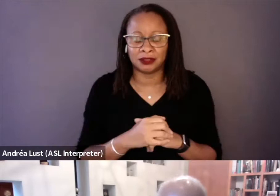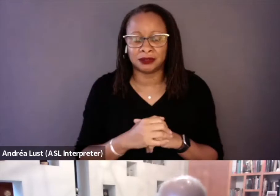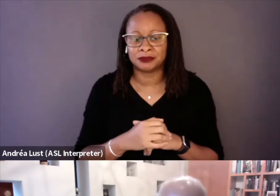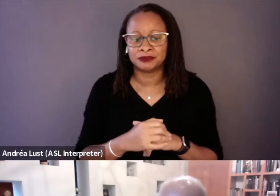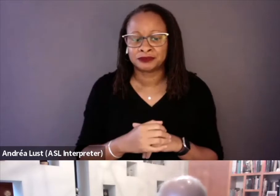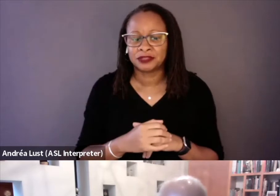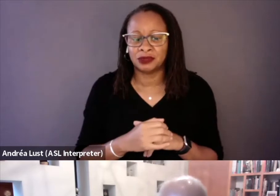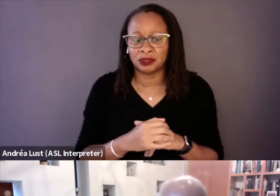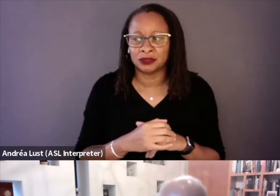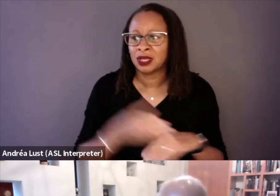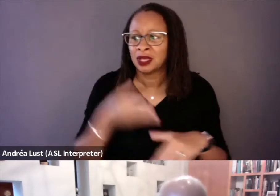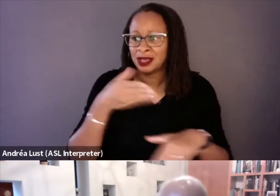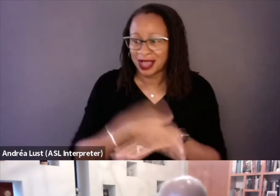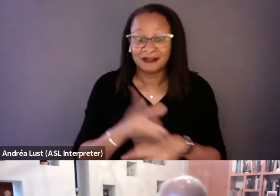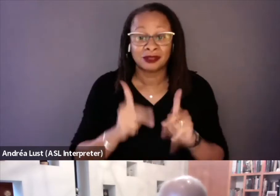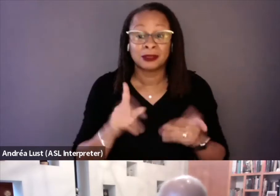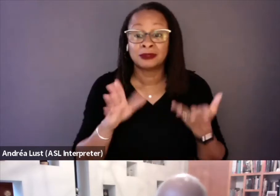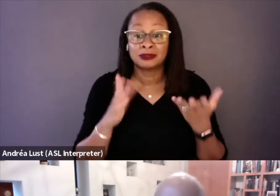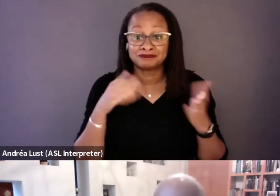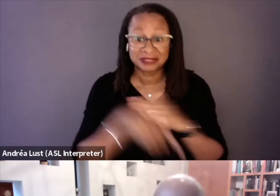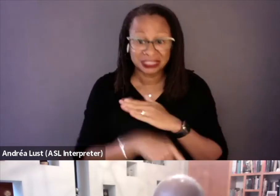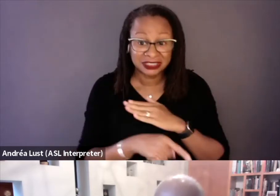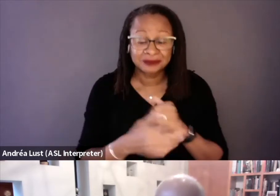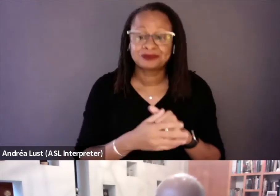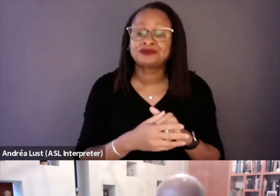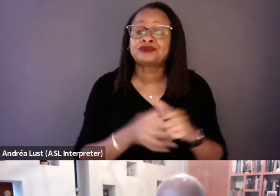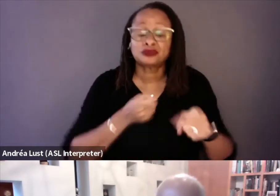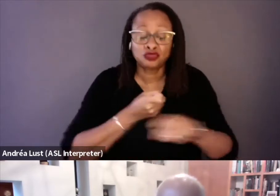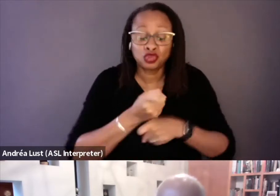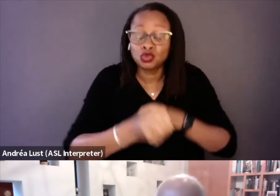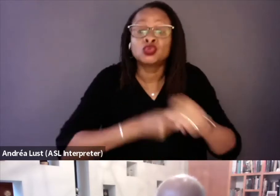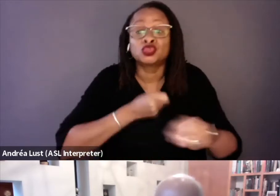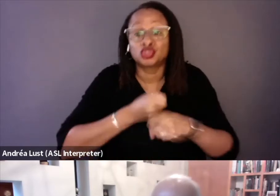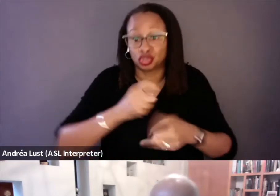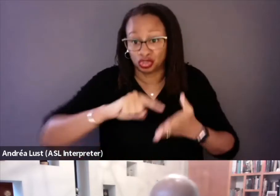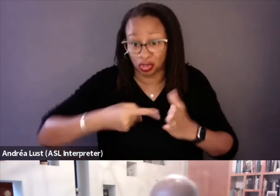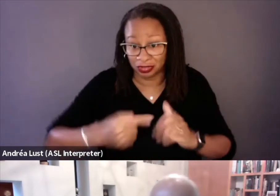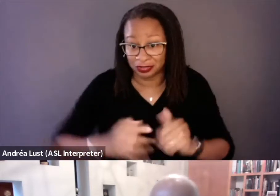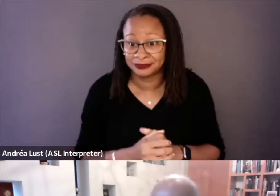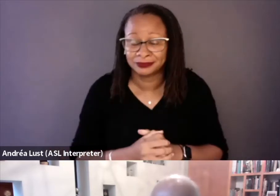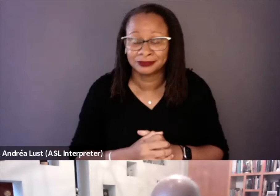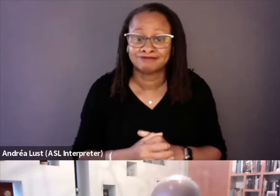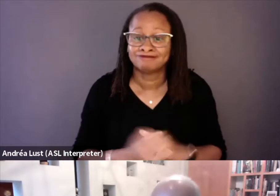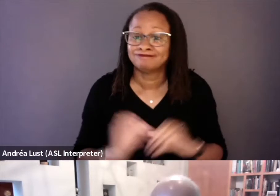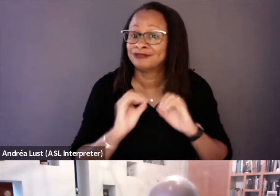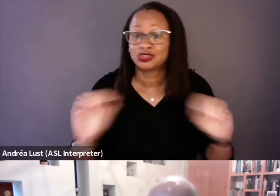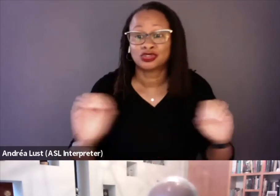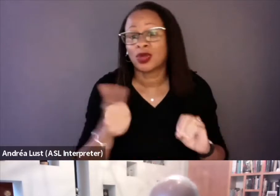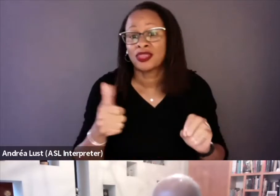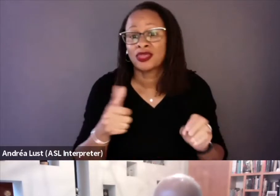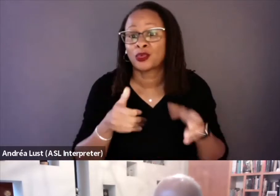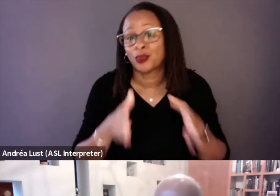after the people were killed, the torture started. And there's no other way to describe it,